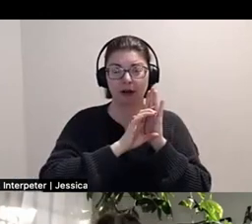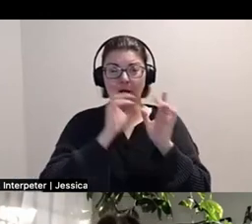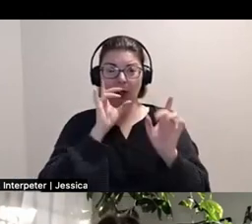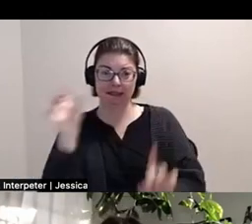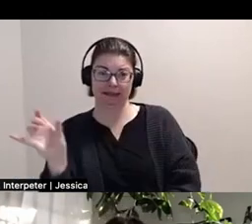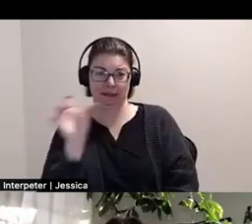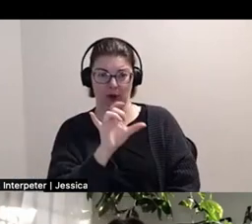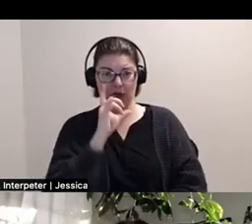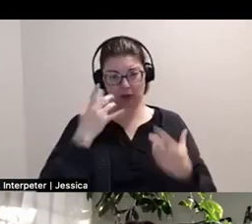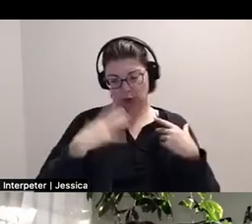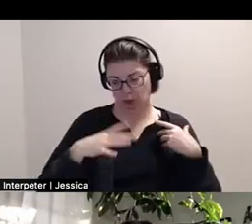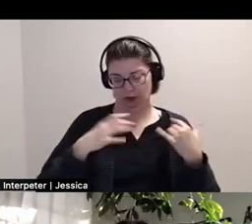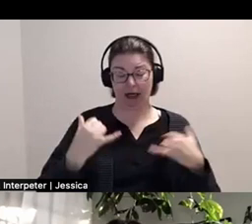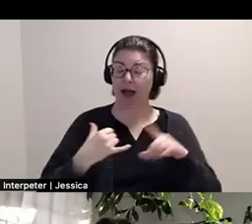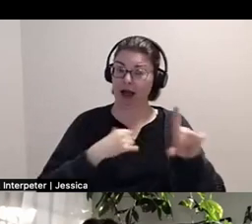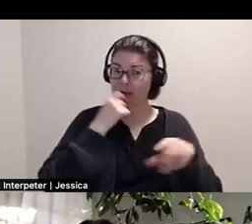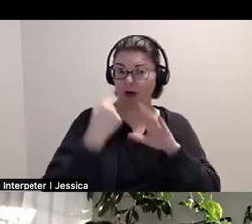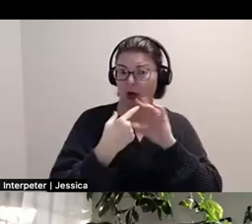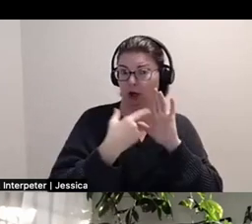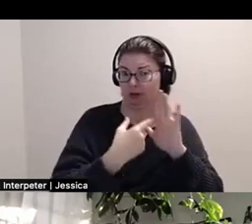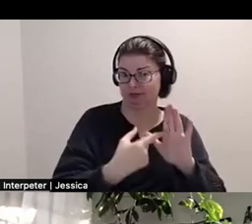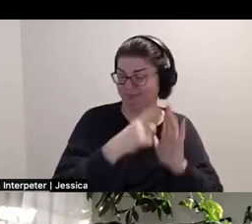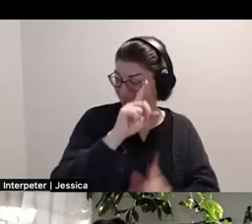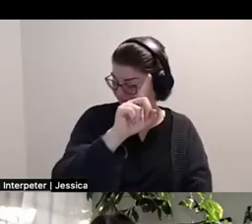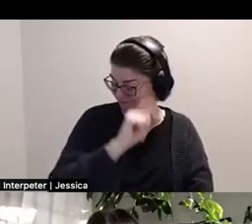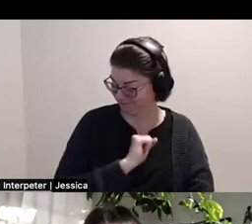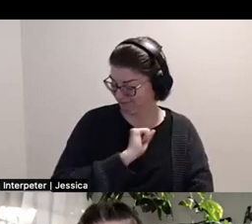I'm not doing that. On to patch.